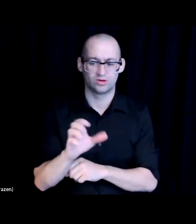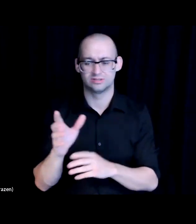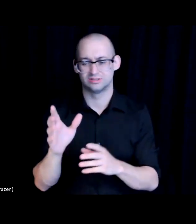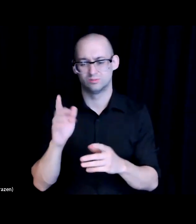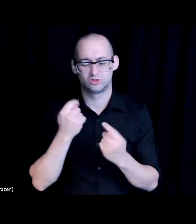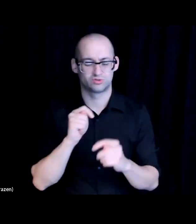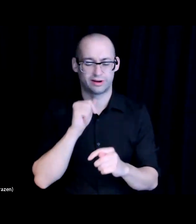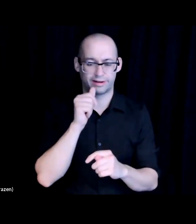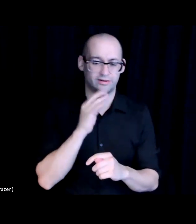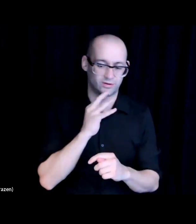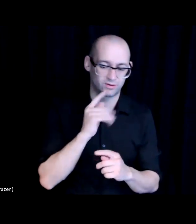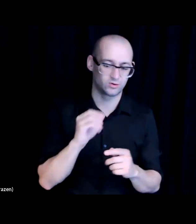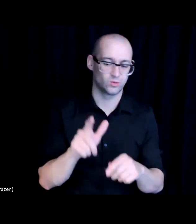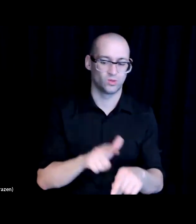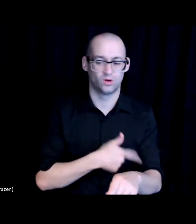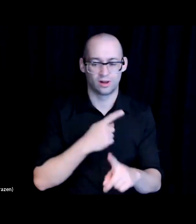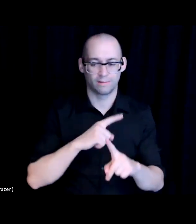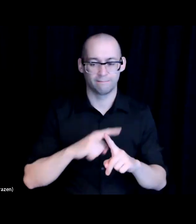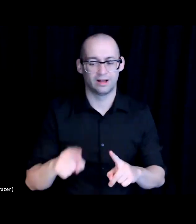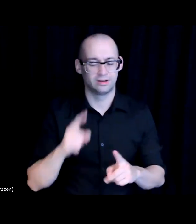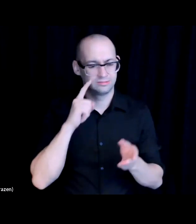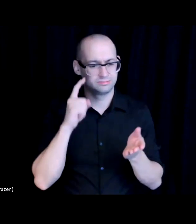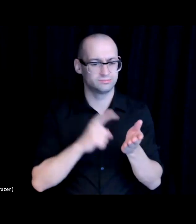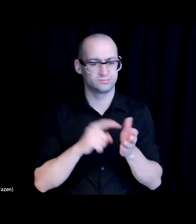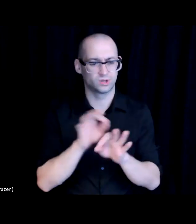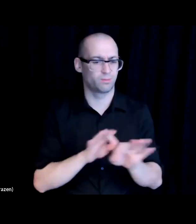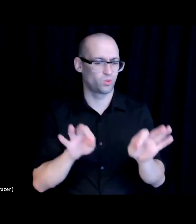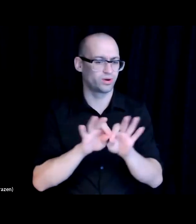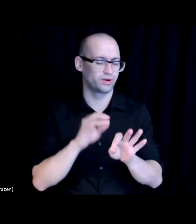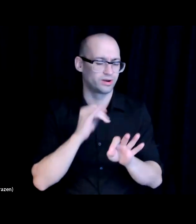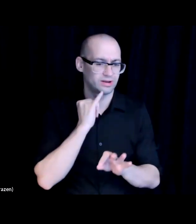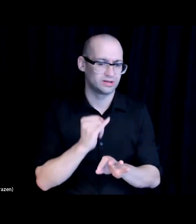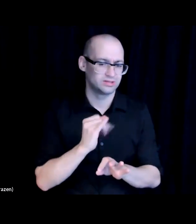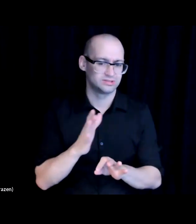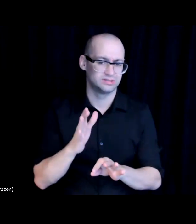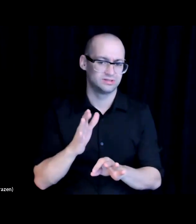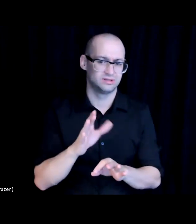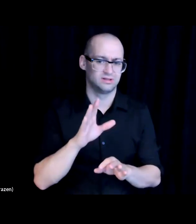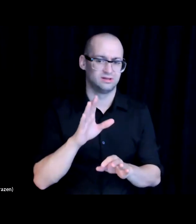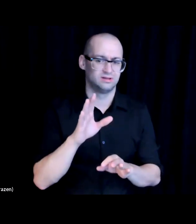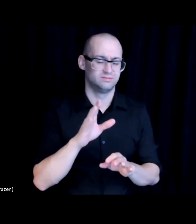much about it, but most notably one being our the broadband consortium, the connected